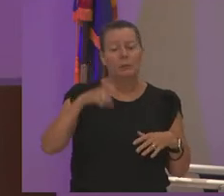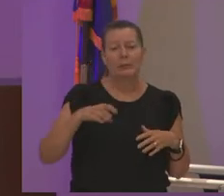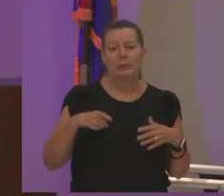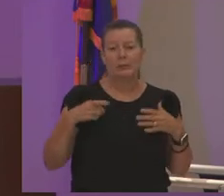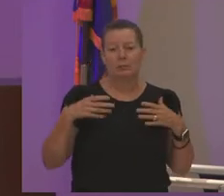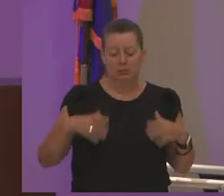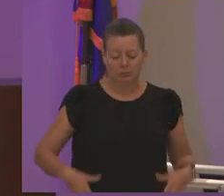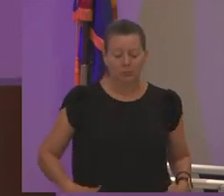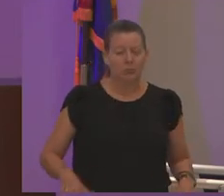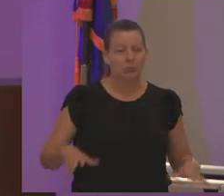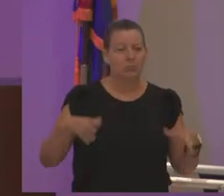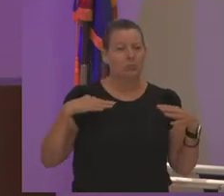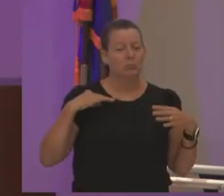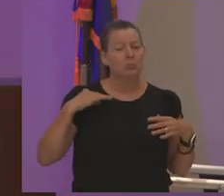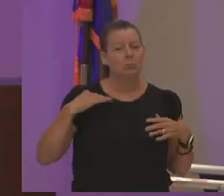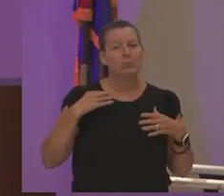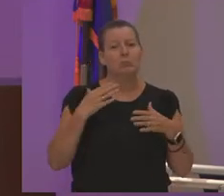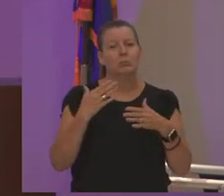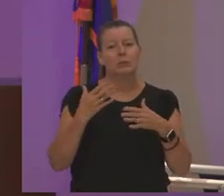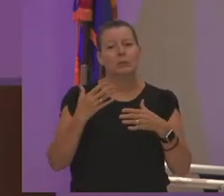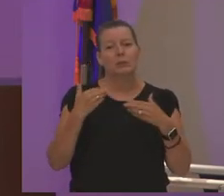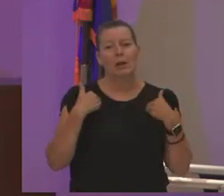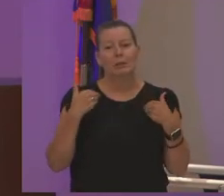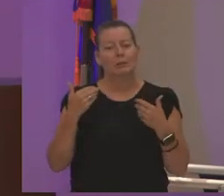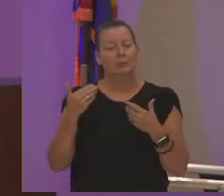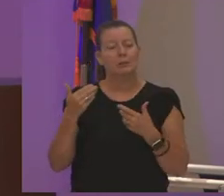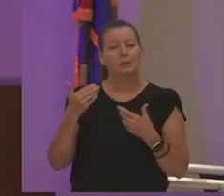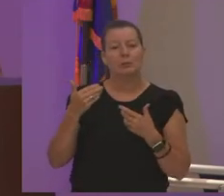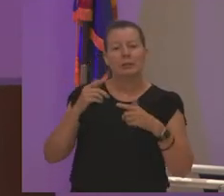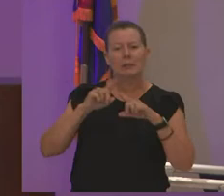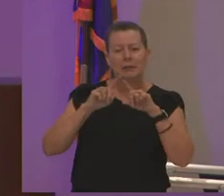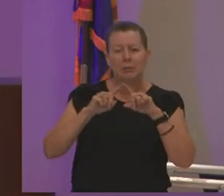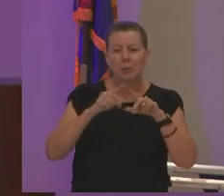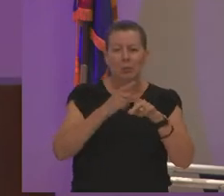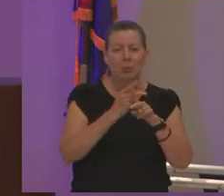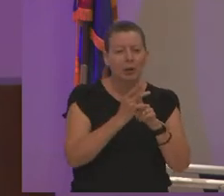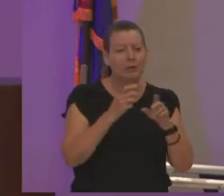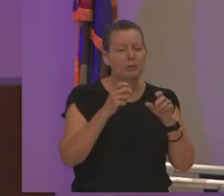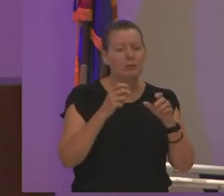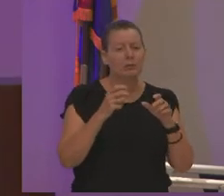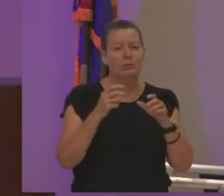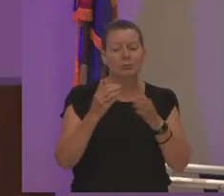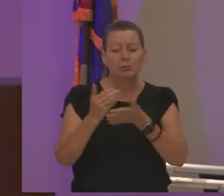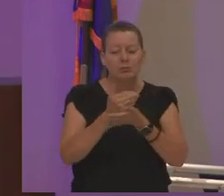it does so in a very respectful manner but the one thing that was missing was us